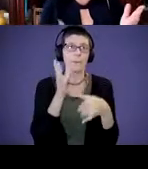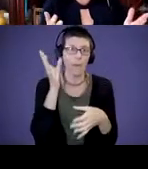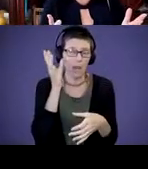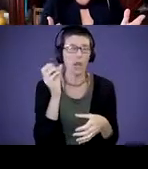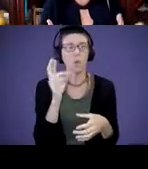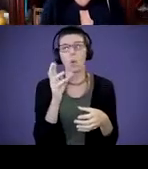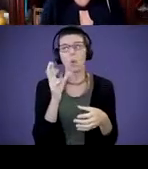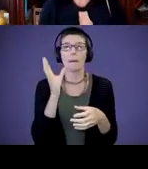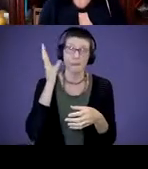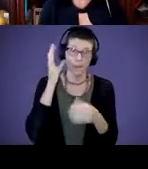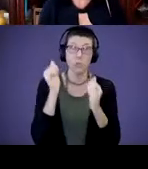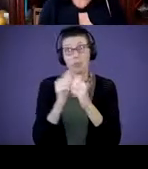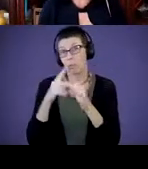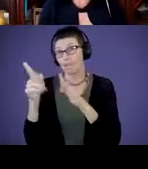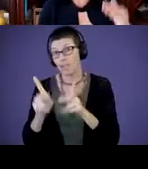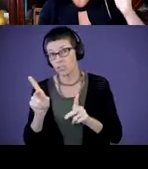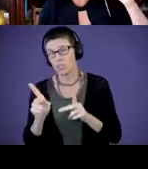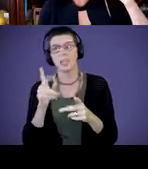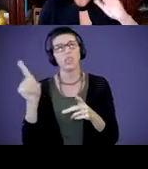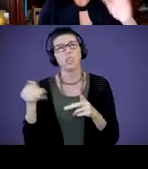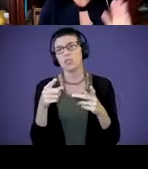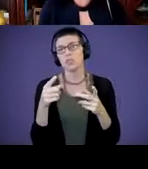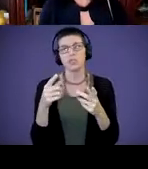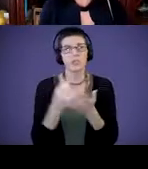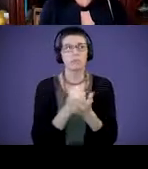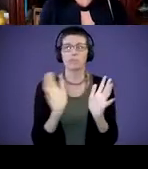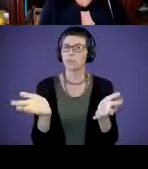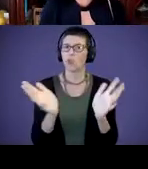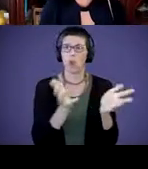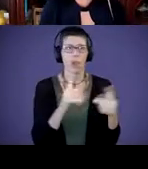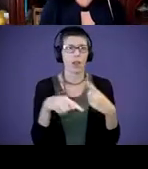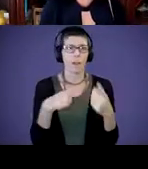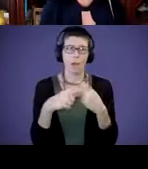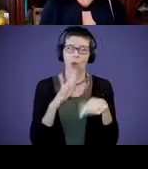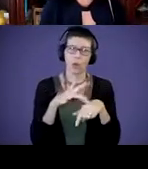professionals. And you just spend time talking about early literacy, the background of it,